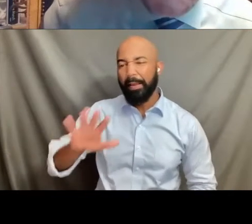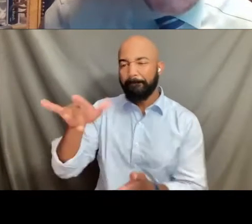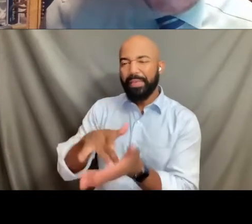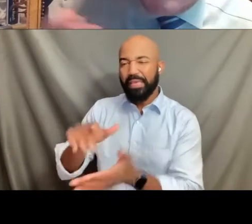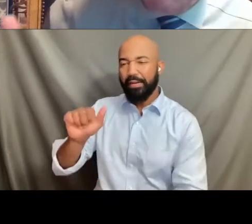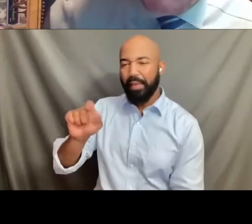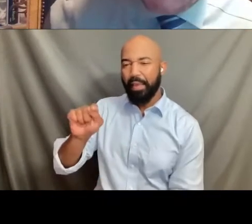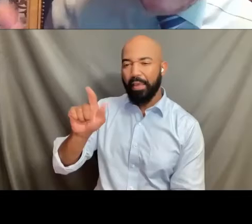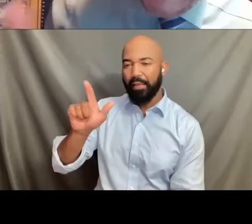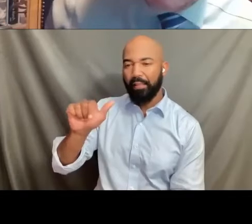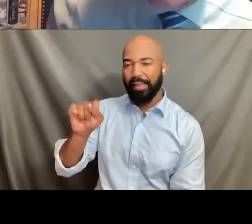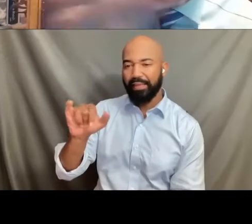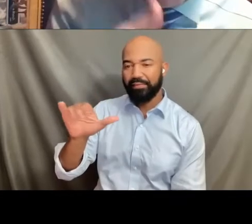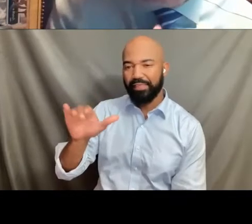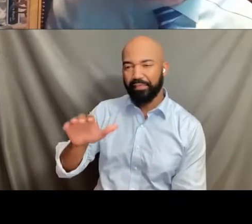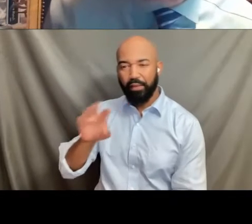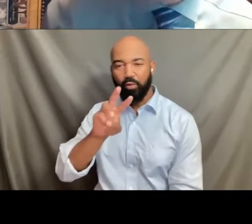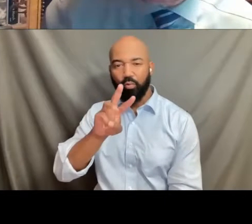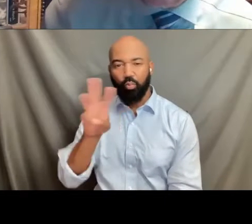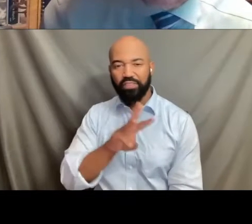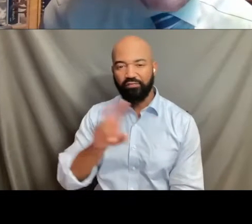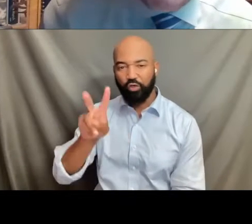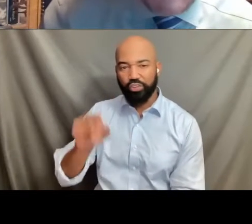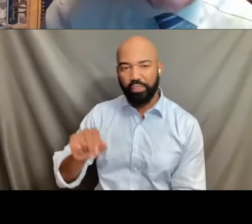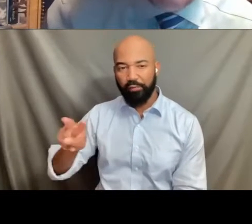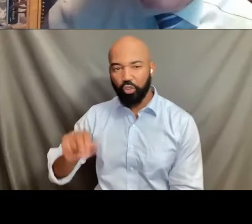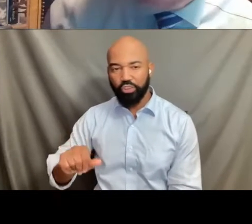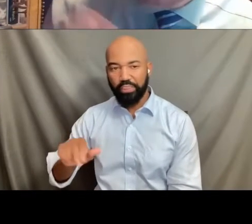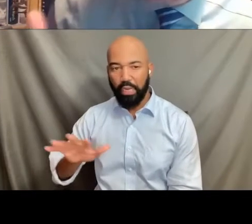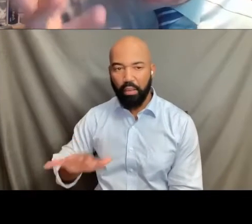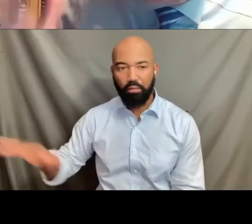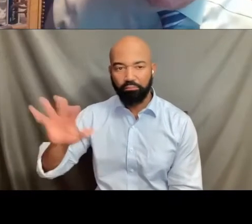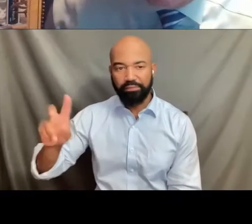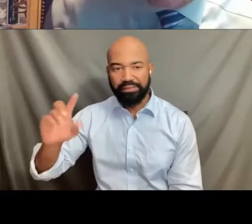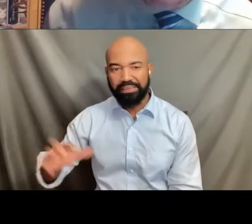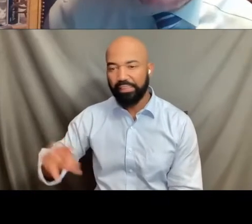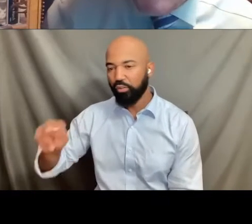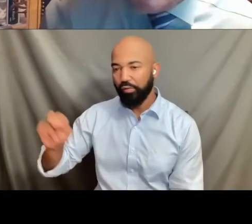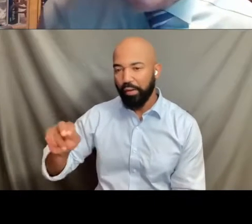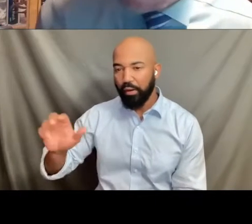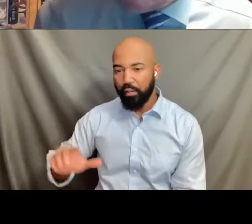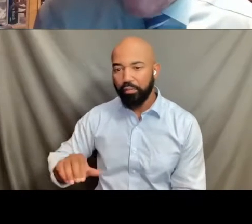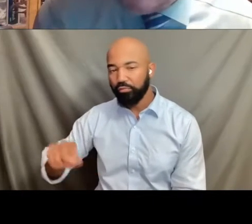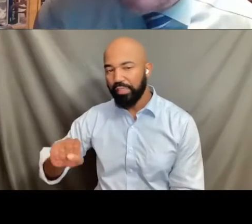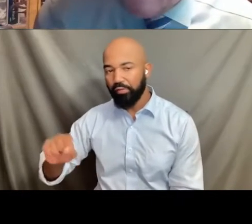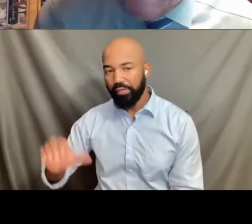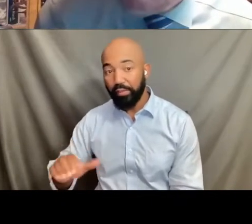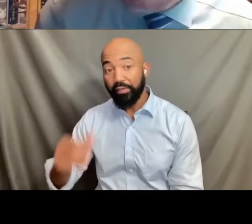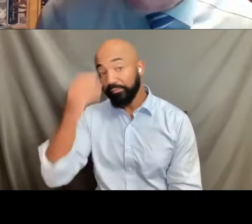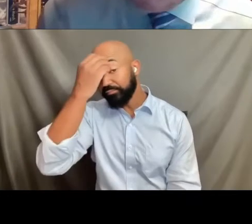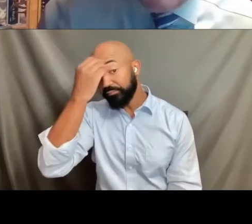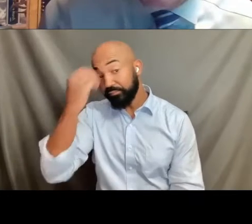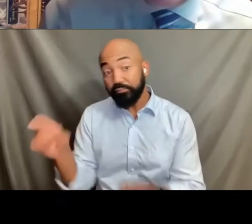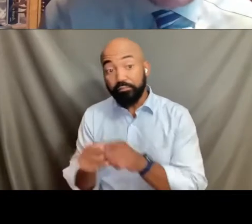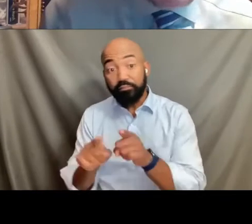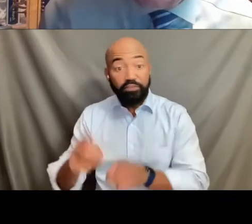And you can also see Kentucky where the district court landed. They're in the sixth Circuit. If at any time these cases